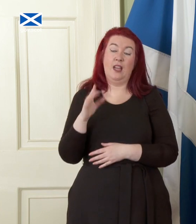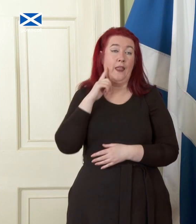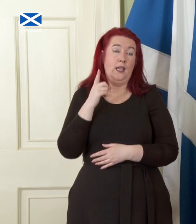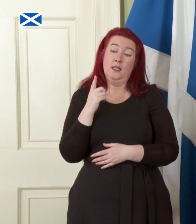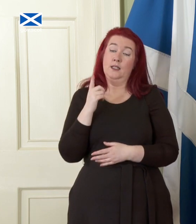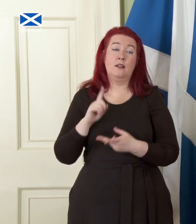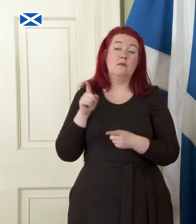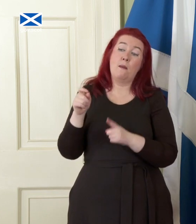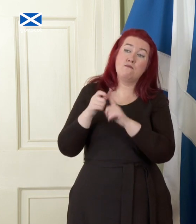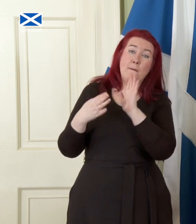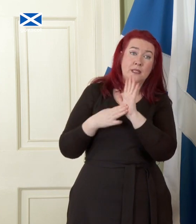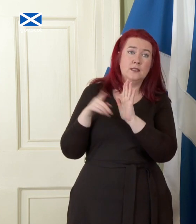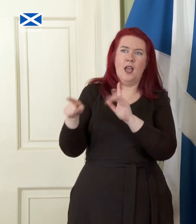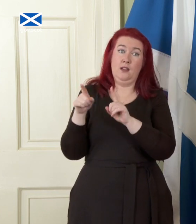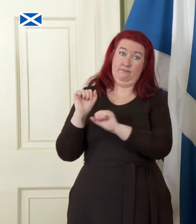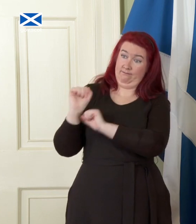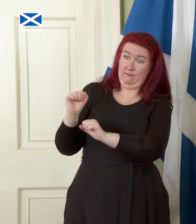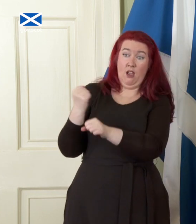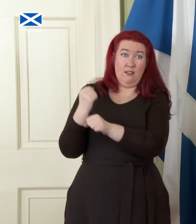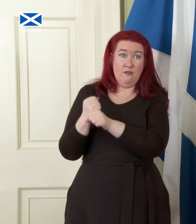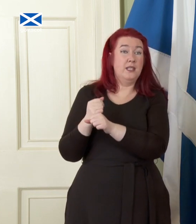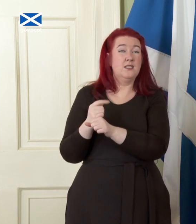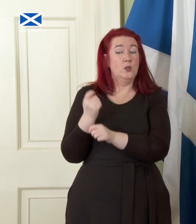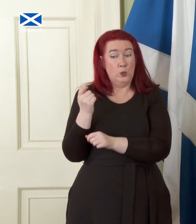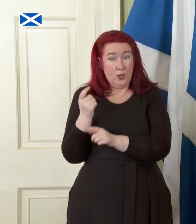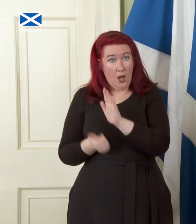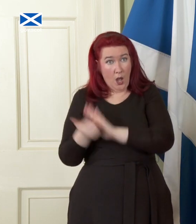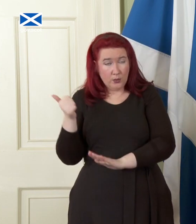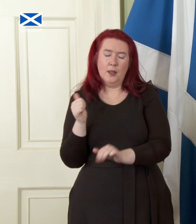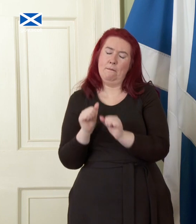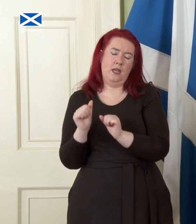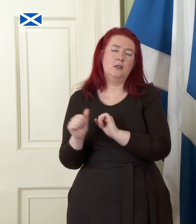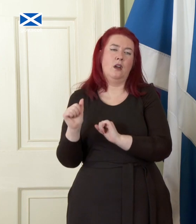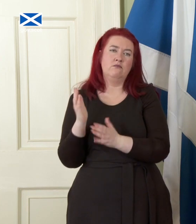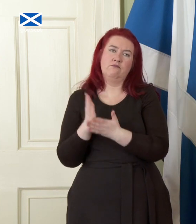and indeed this entire government, departs office the better that will be for everyone.